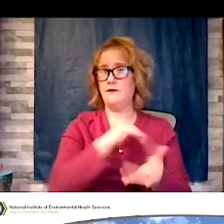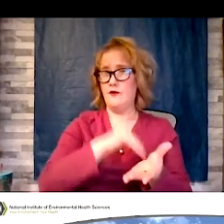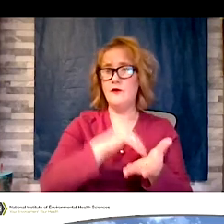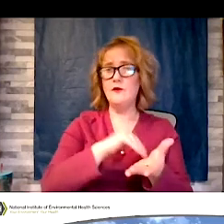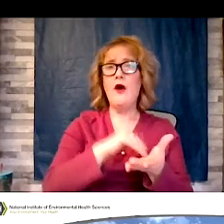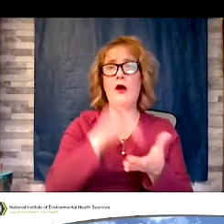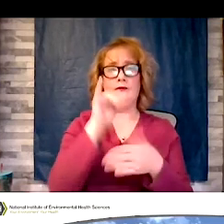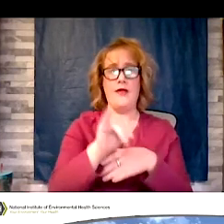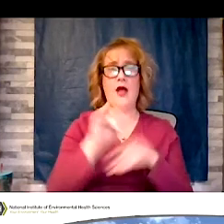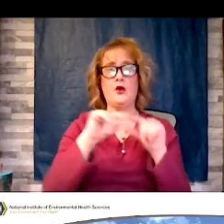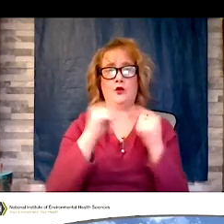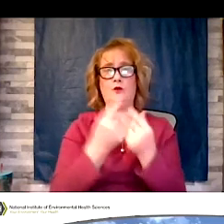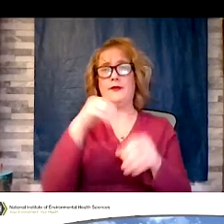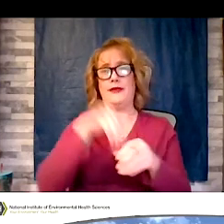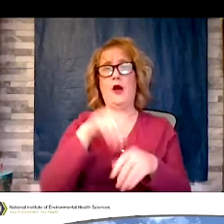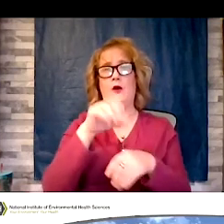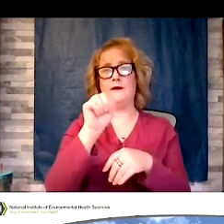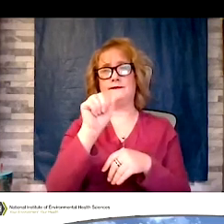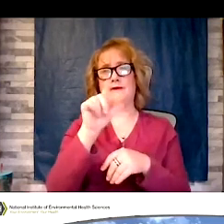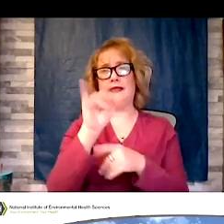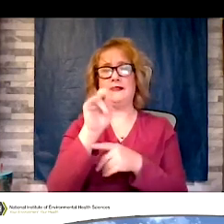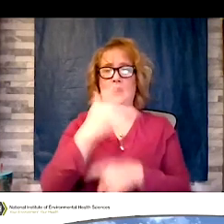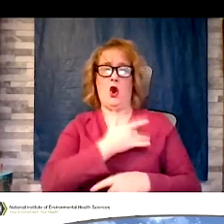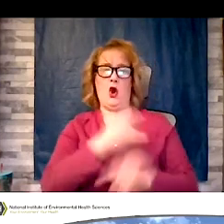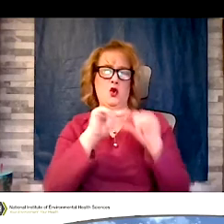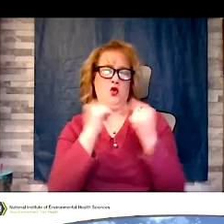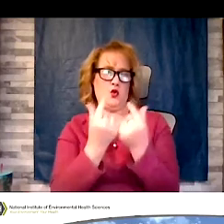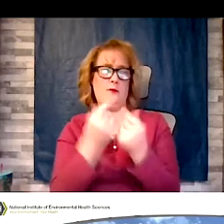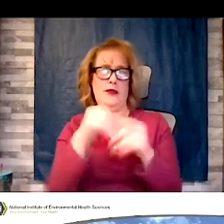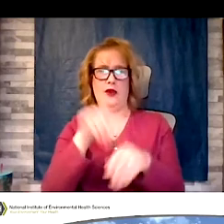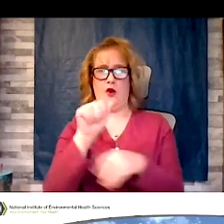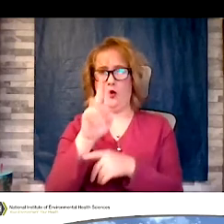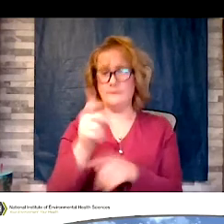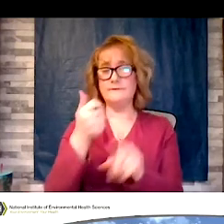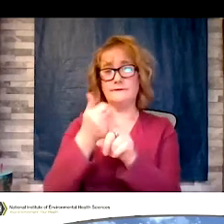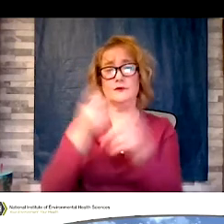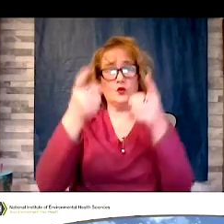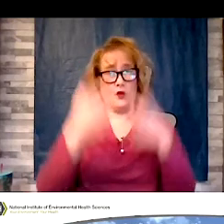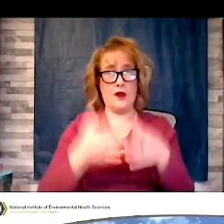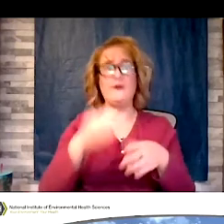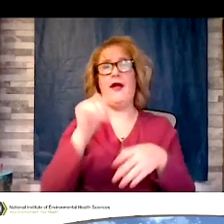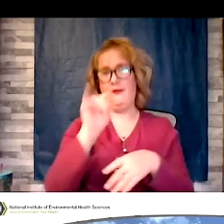in BENTN Arkansas. he's cardiac